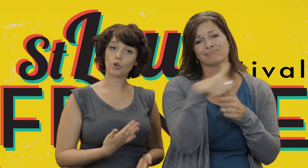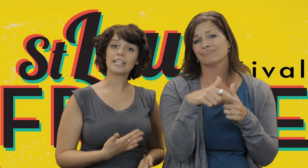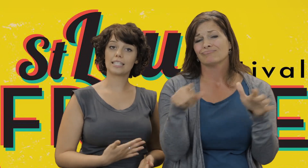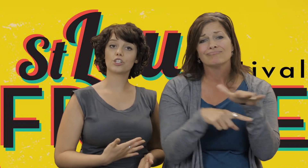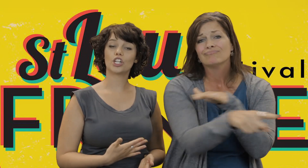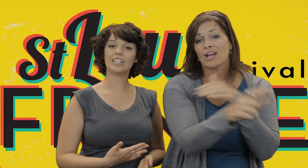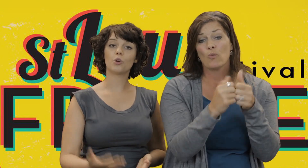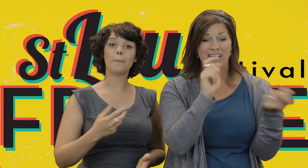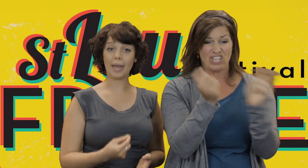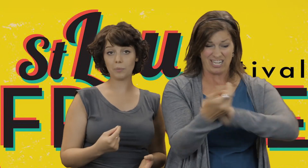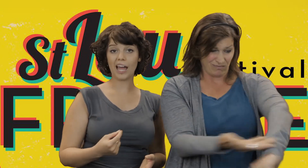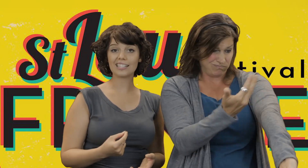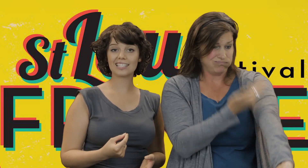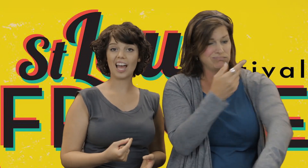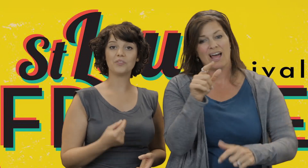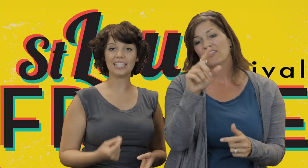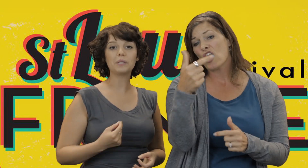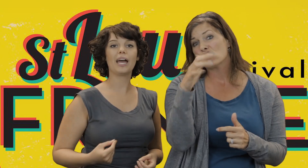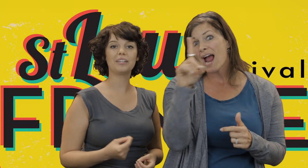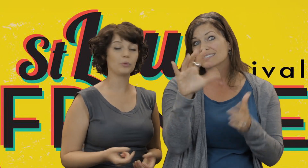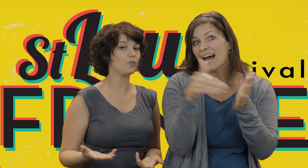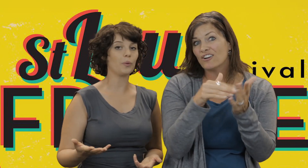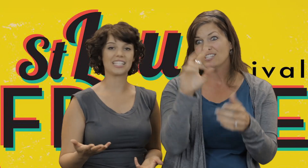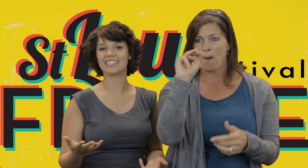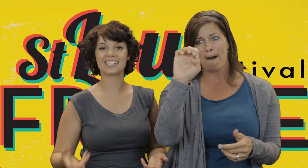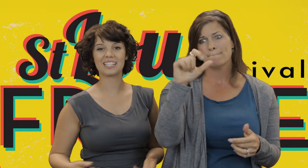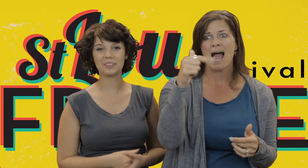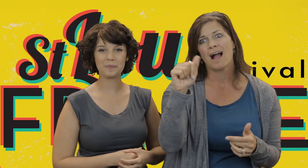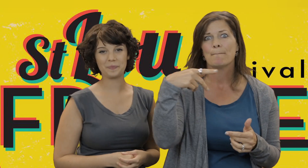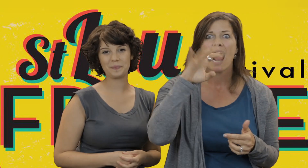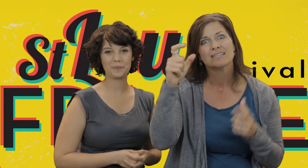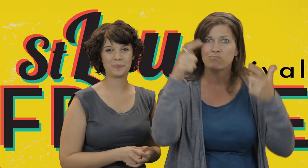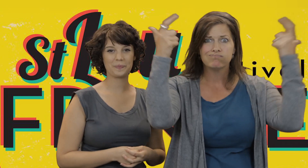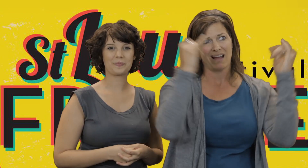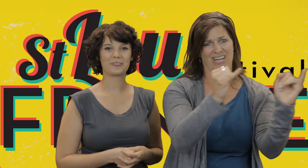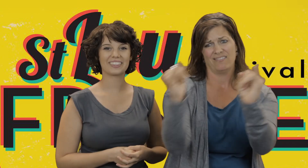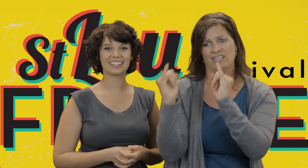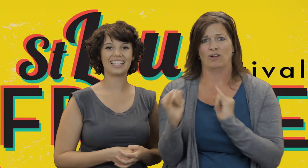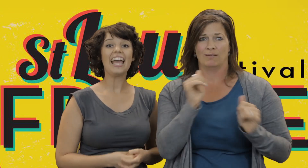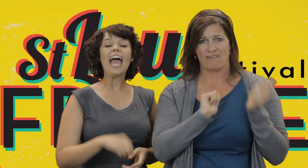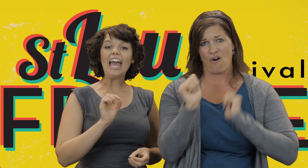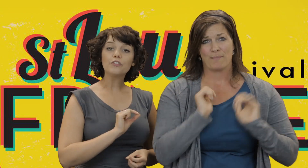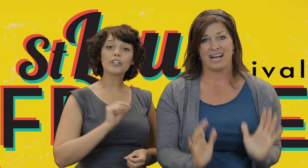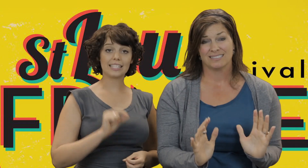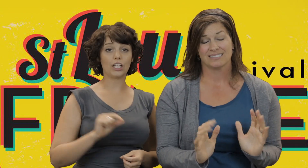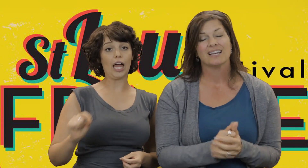Grand Center into a megaplex of independent performances.